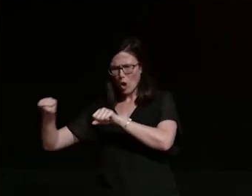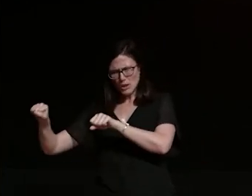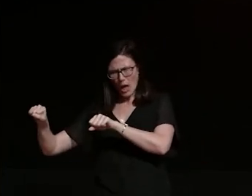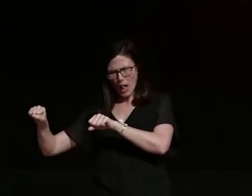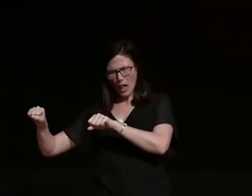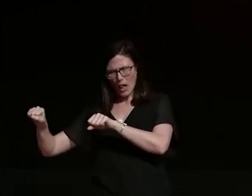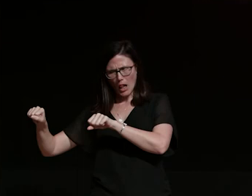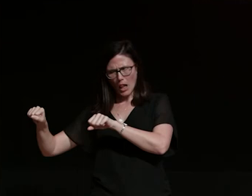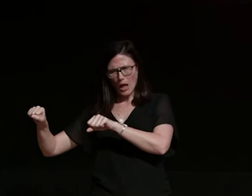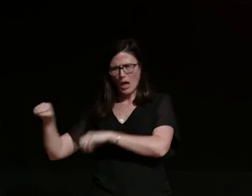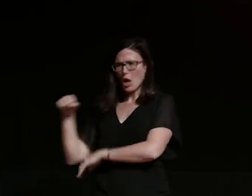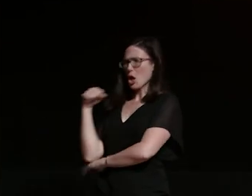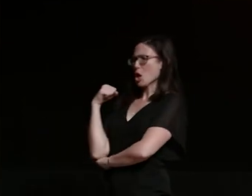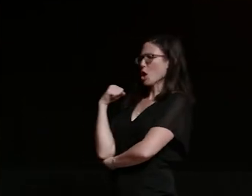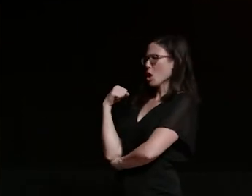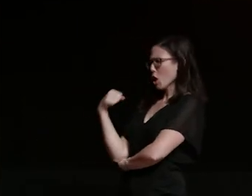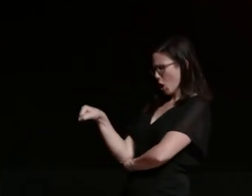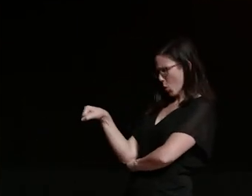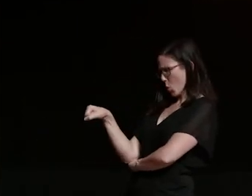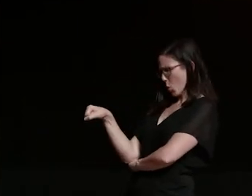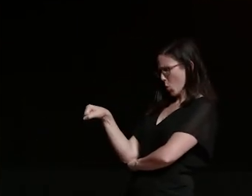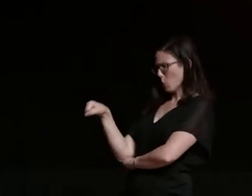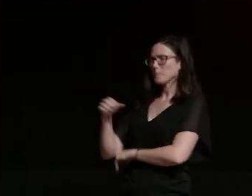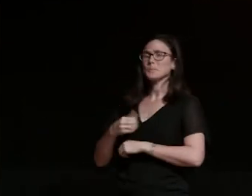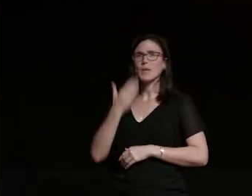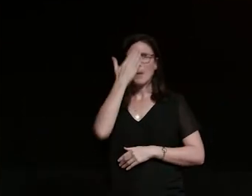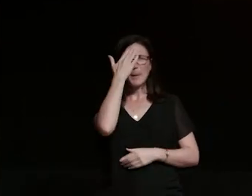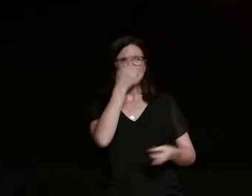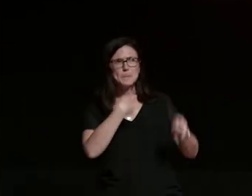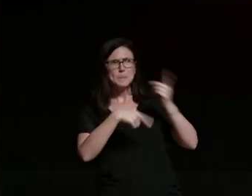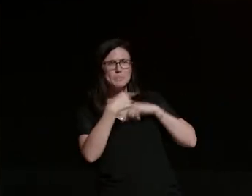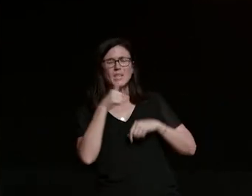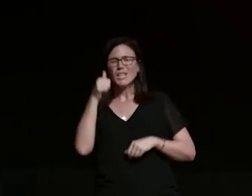huge no so she told me because she knew i always wanted to get into motorcycles she told me if i